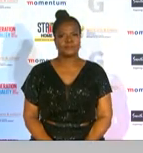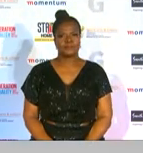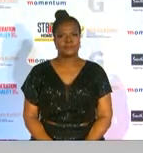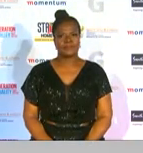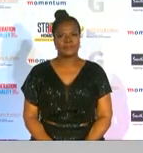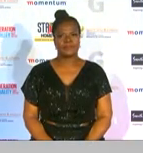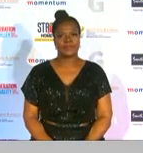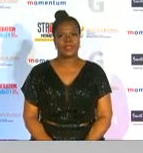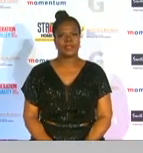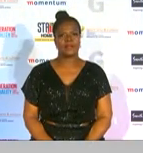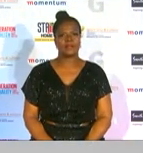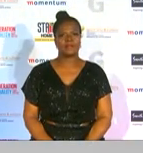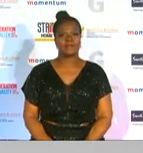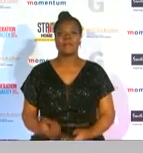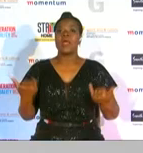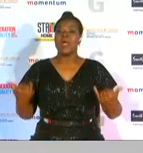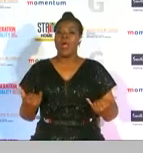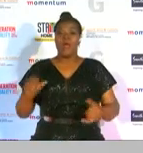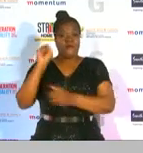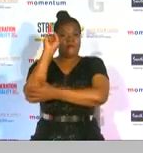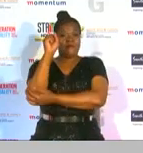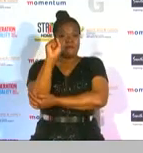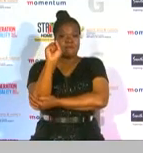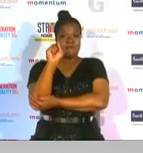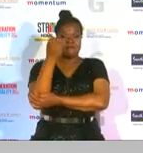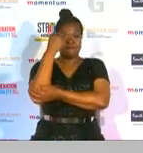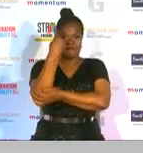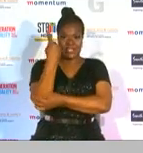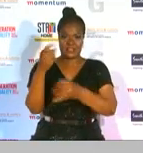and the first award of the night which is volunteer of the year